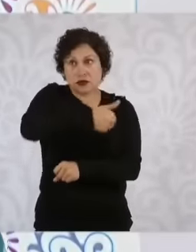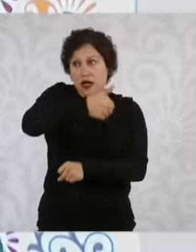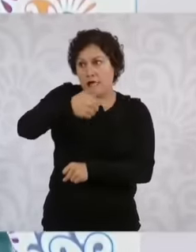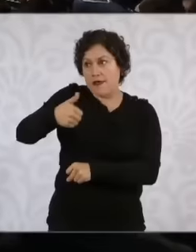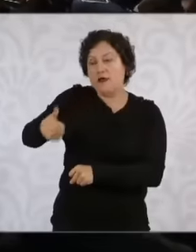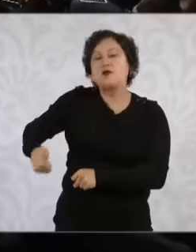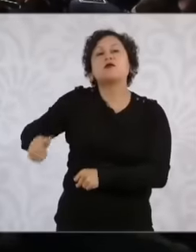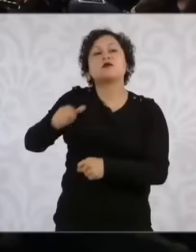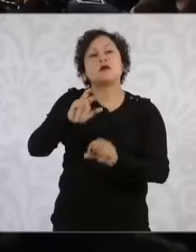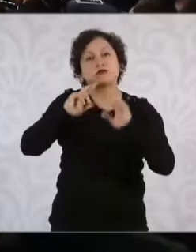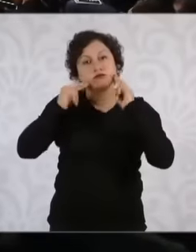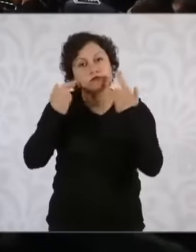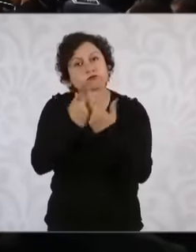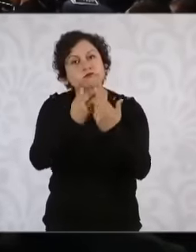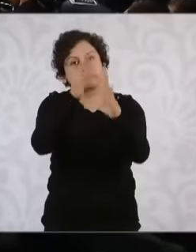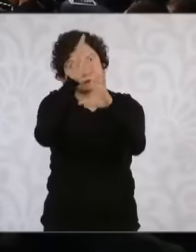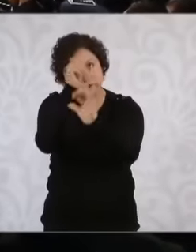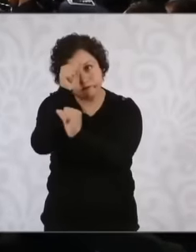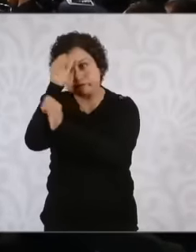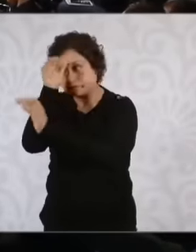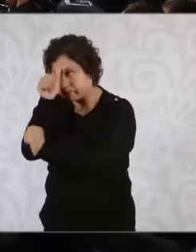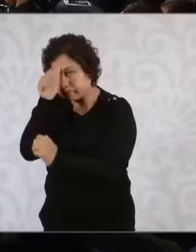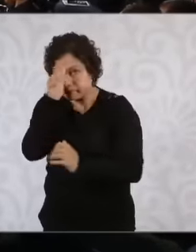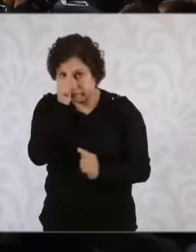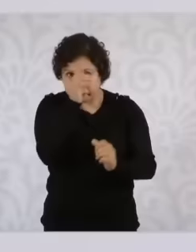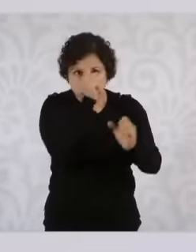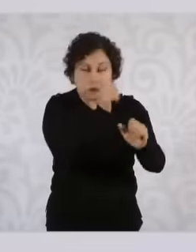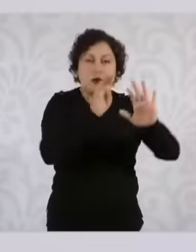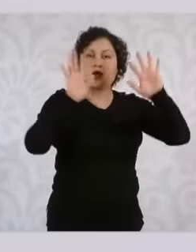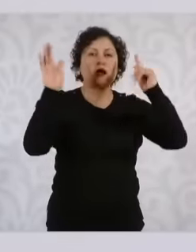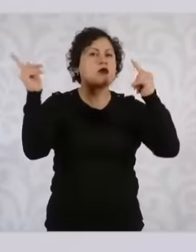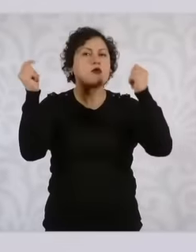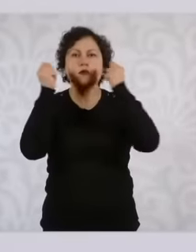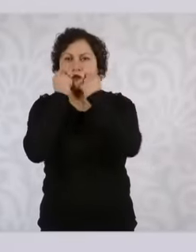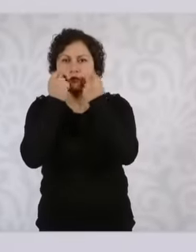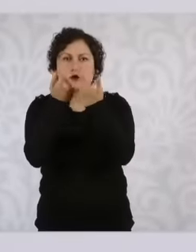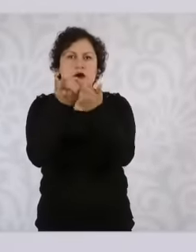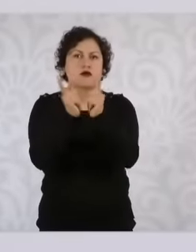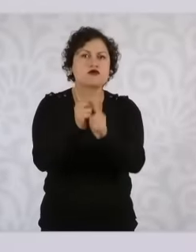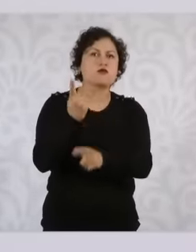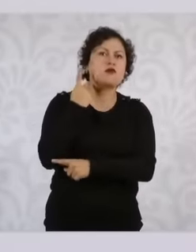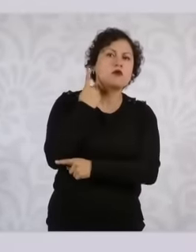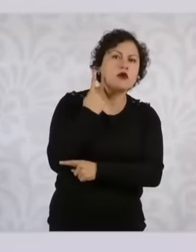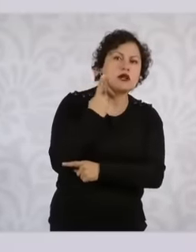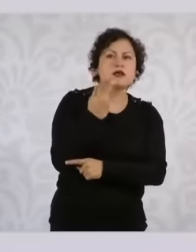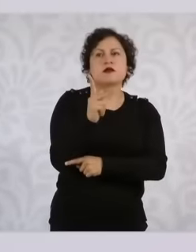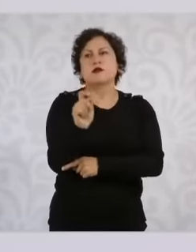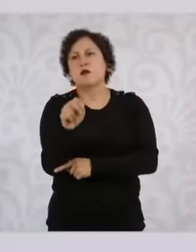regardless of whether they are governed by Morena. or they are governed by the citizen movement or they are